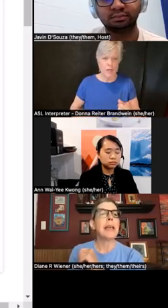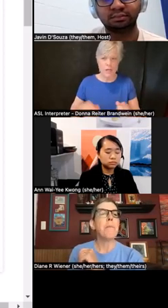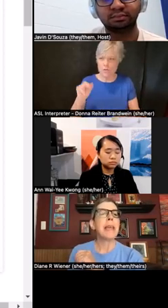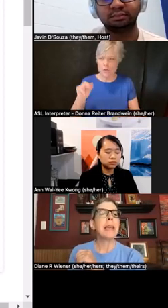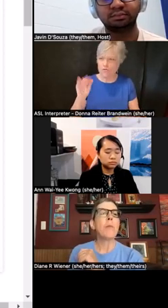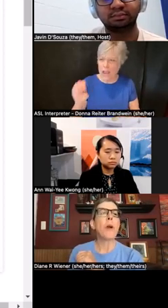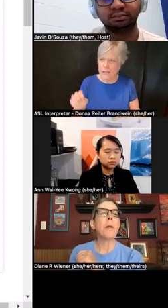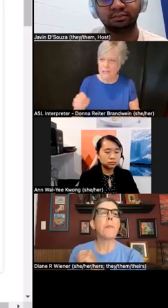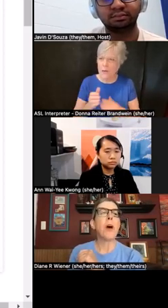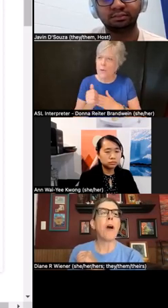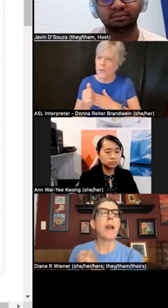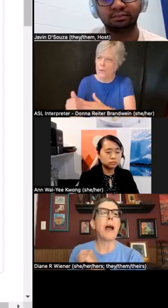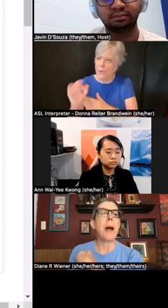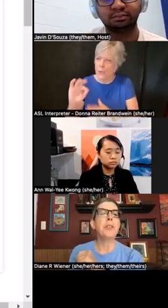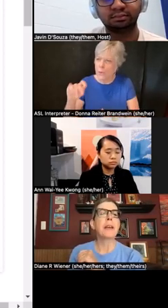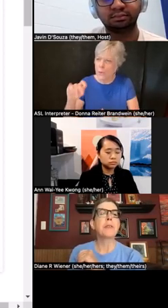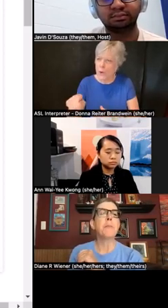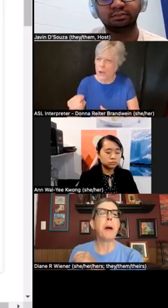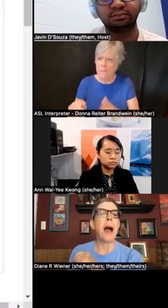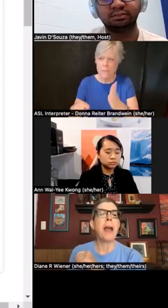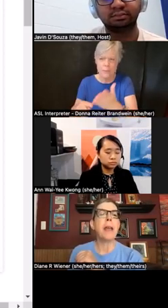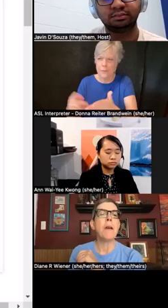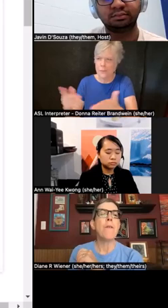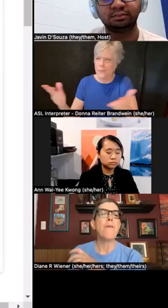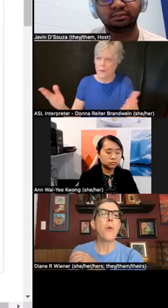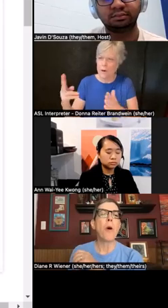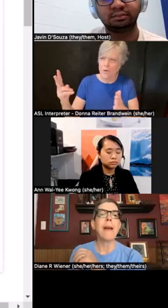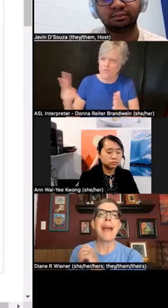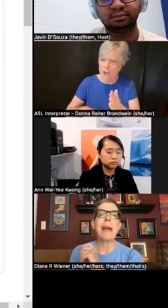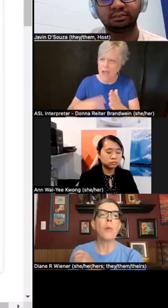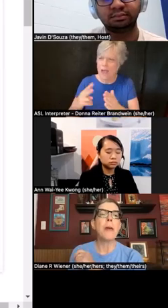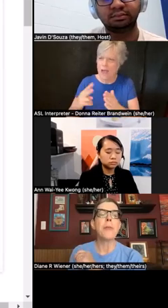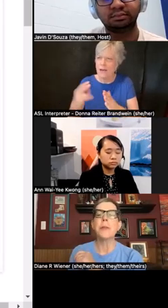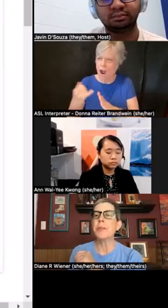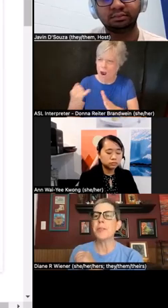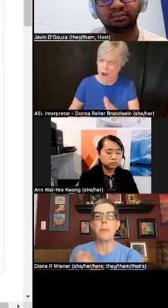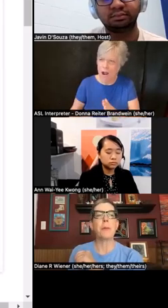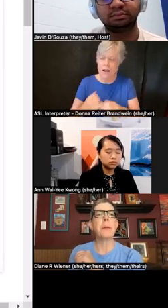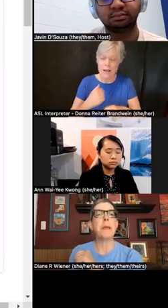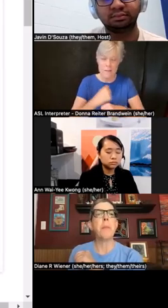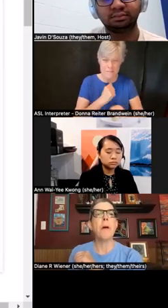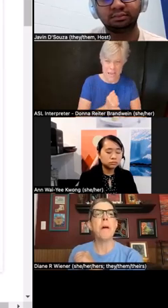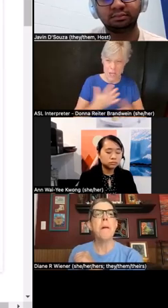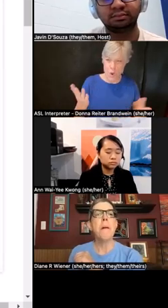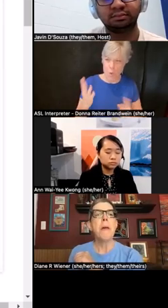in making wearable art objects by, for, and with disabled people